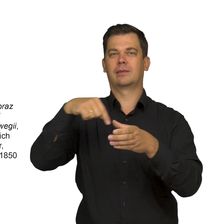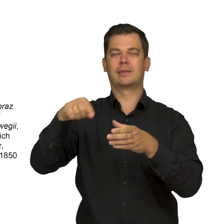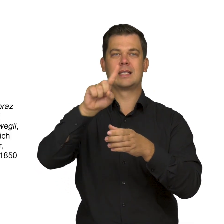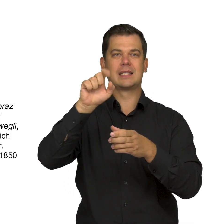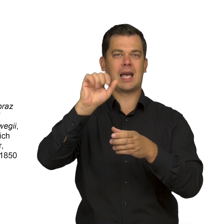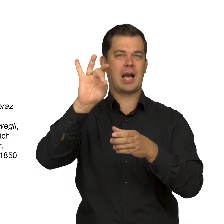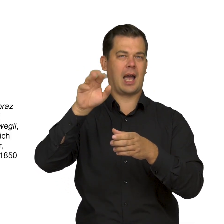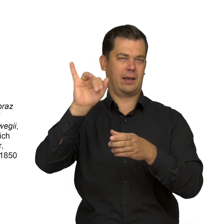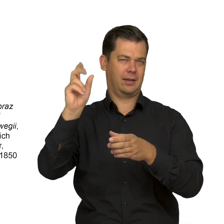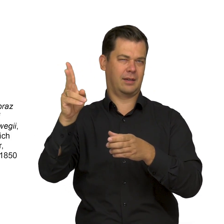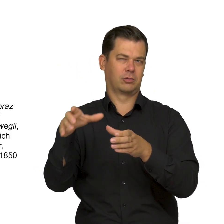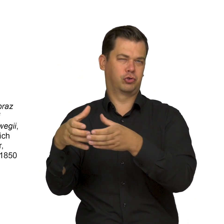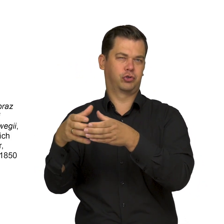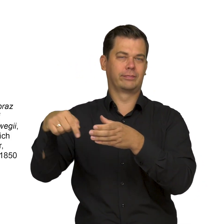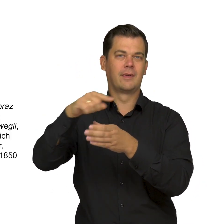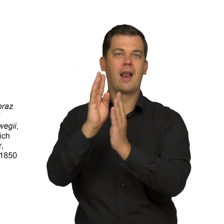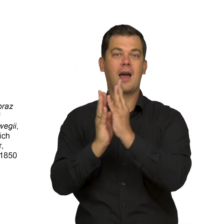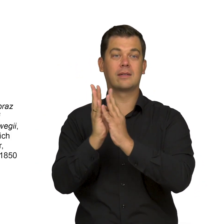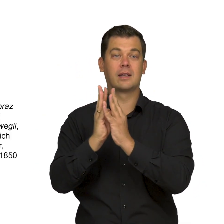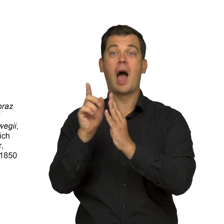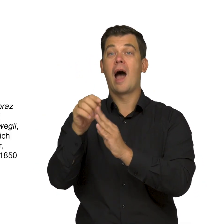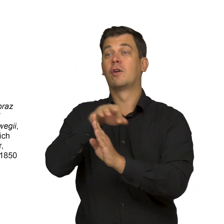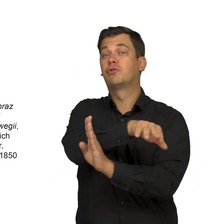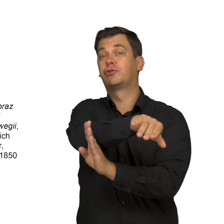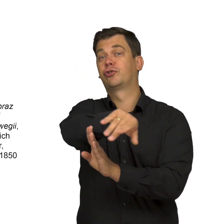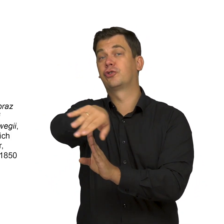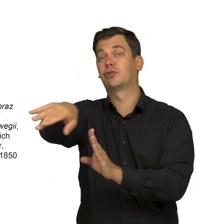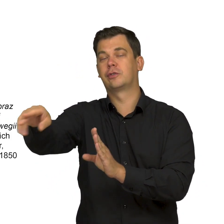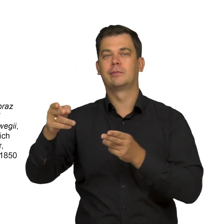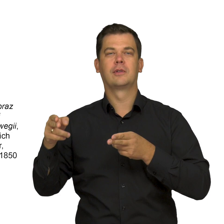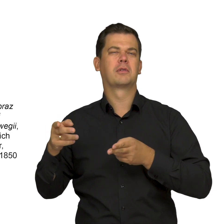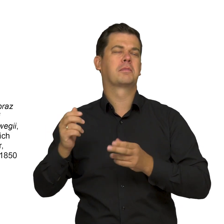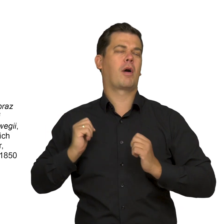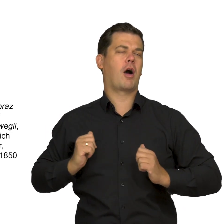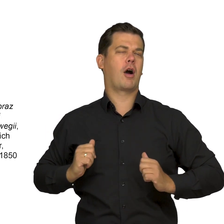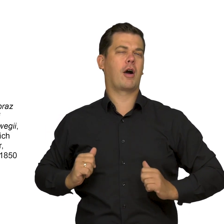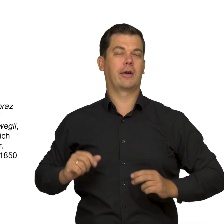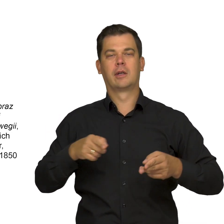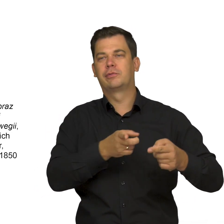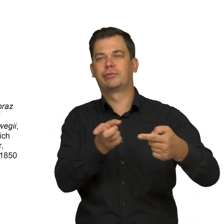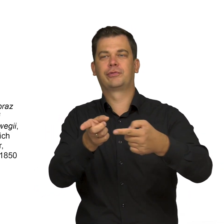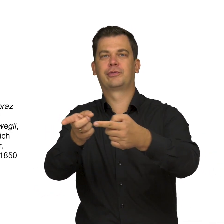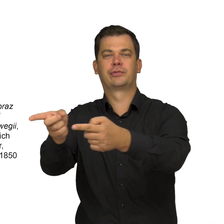The trees are in the centre of a large plain crossed by a river. Its slow-flowing waters